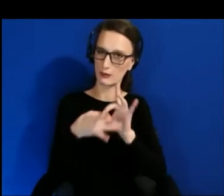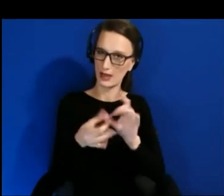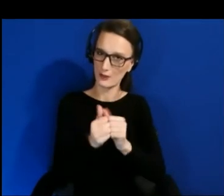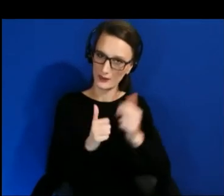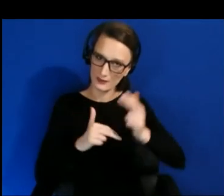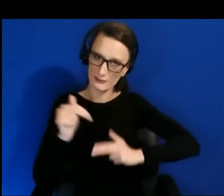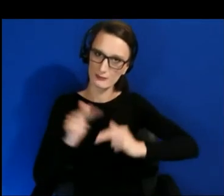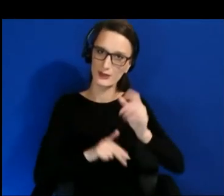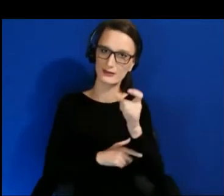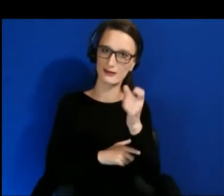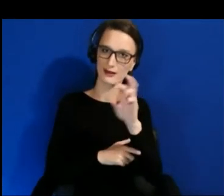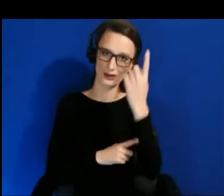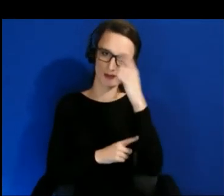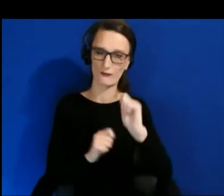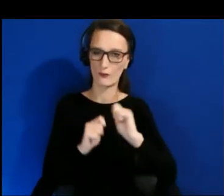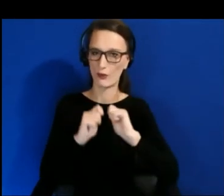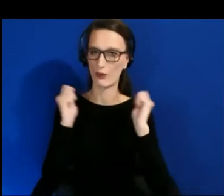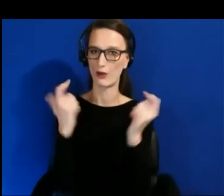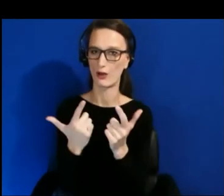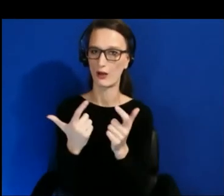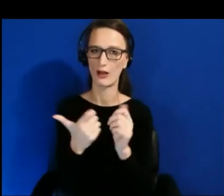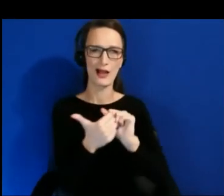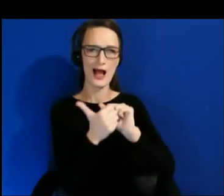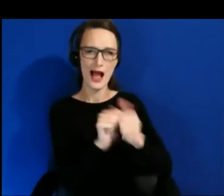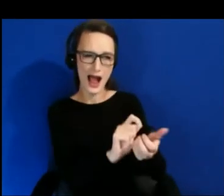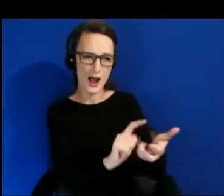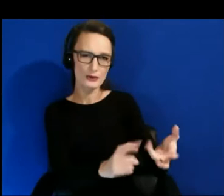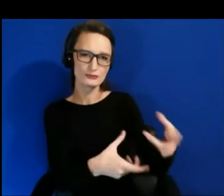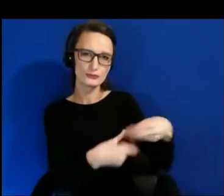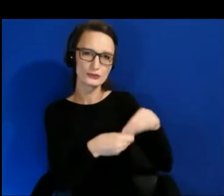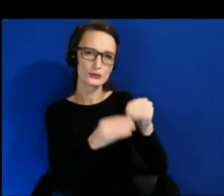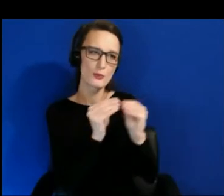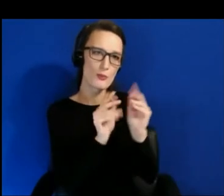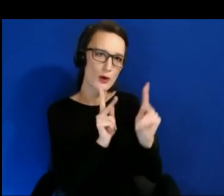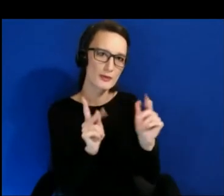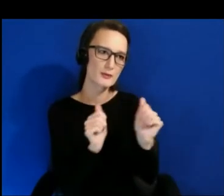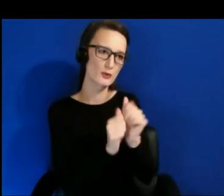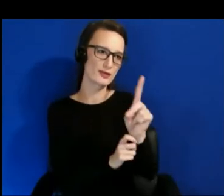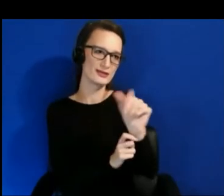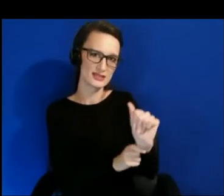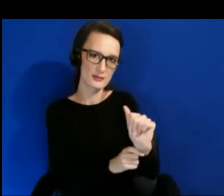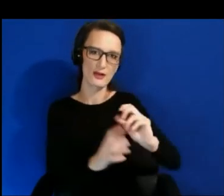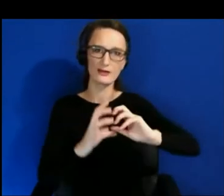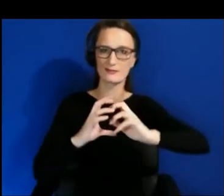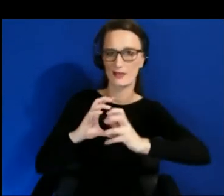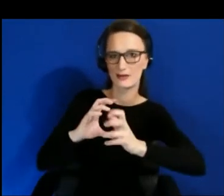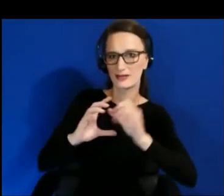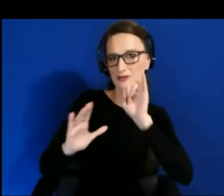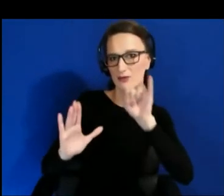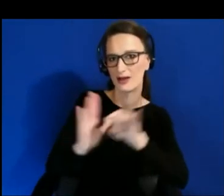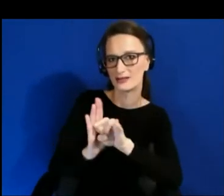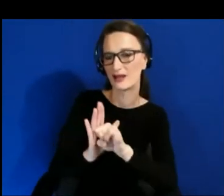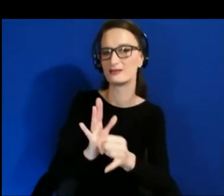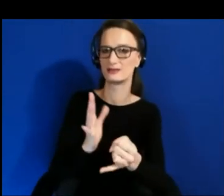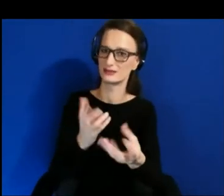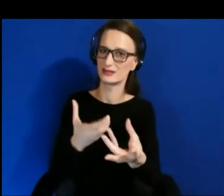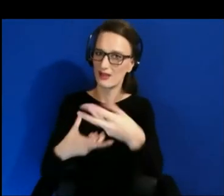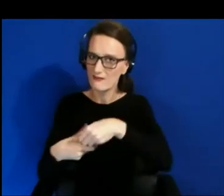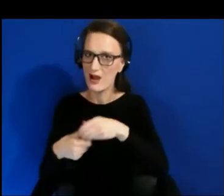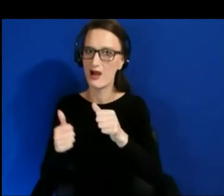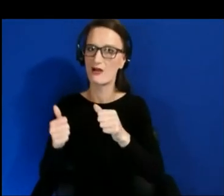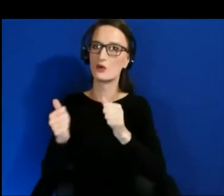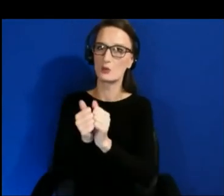How can we get more people with disabilities and intersectional identities involved in XR technology platform and content design, ensuring